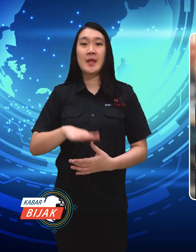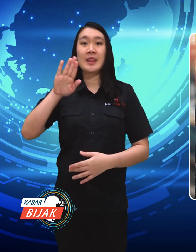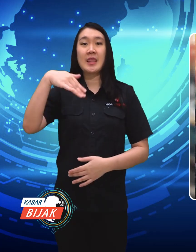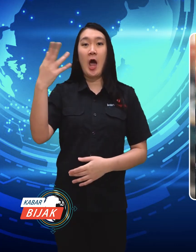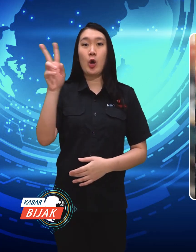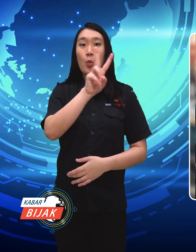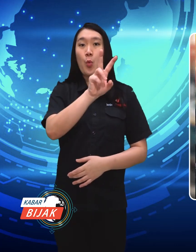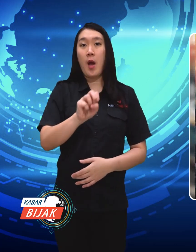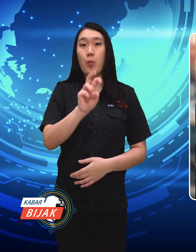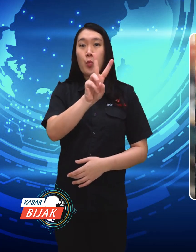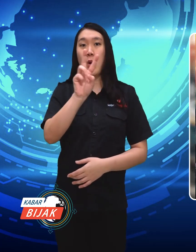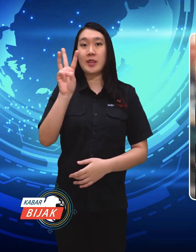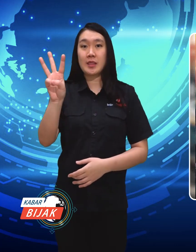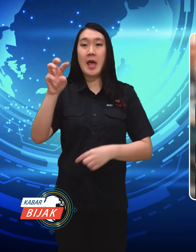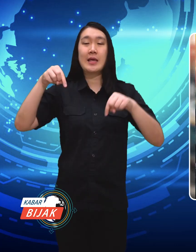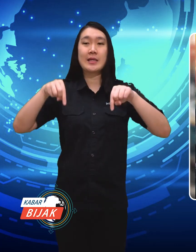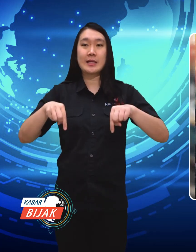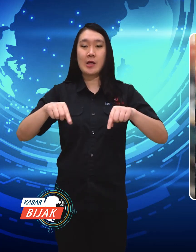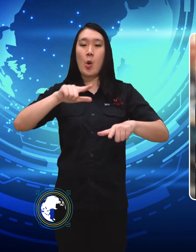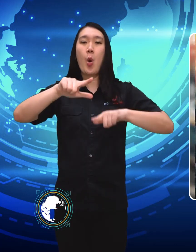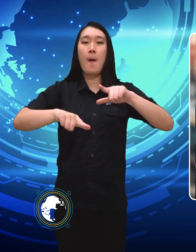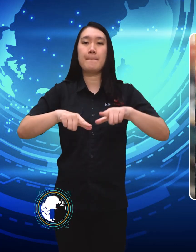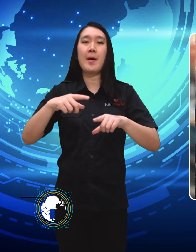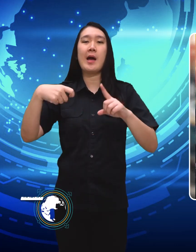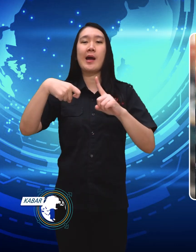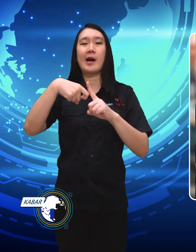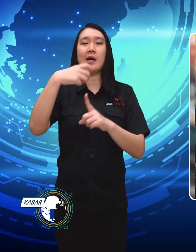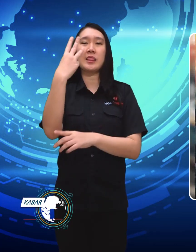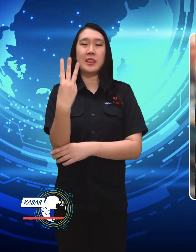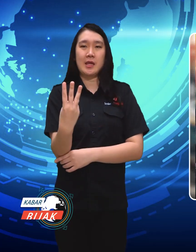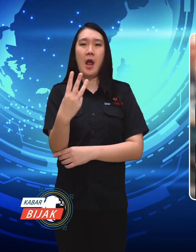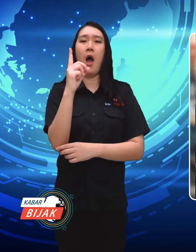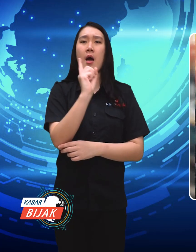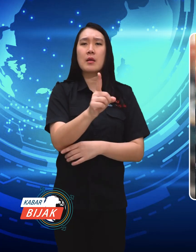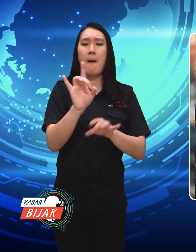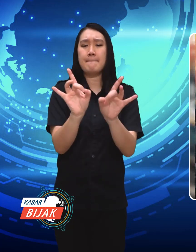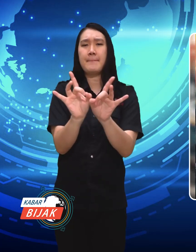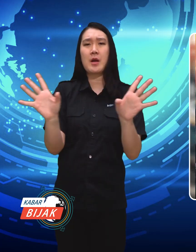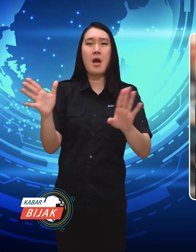In 2023, the 3rd race is different,